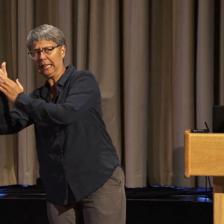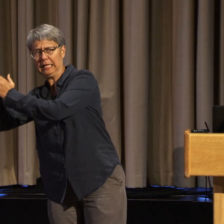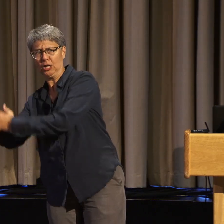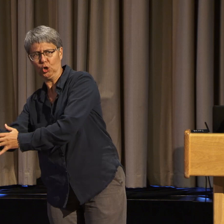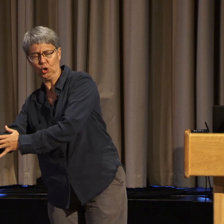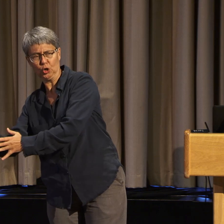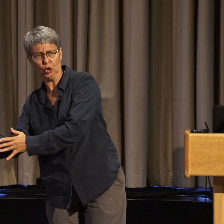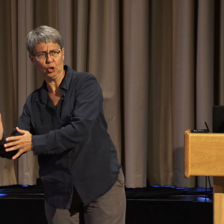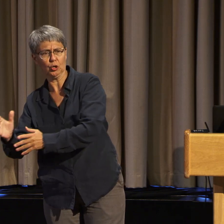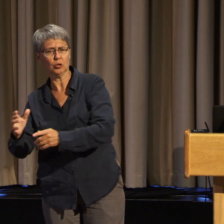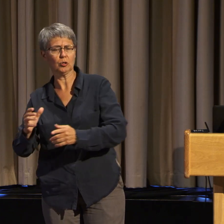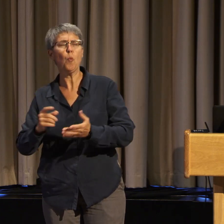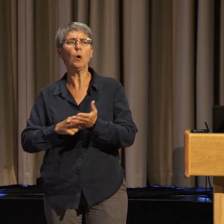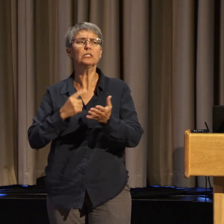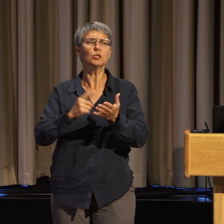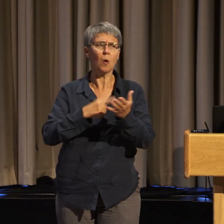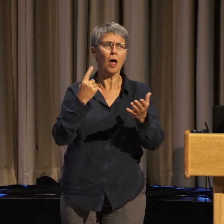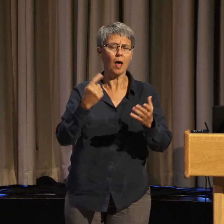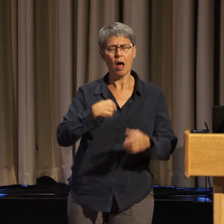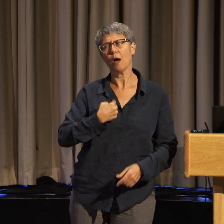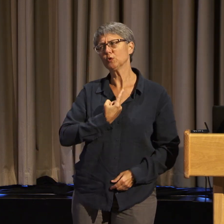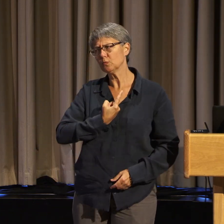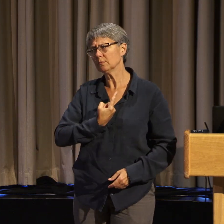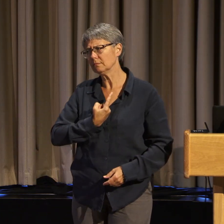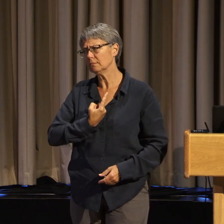in ADAPT. I happen to be one.